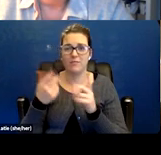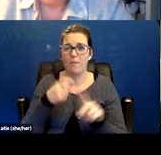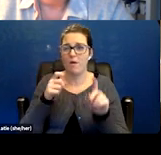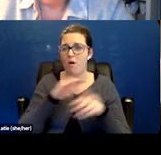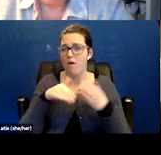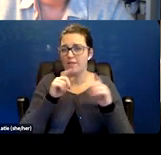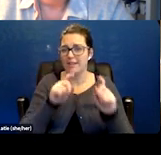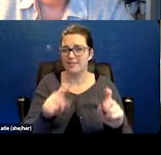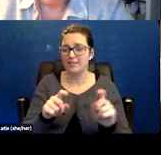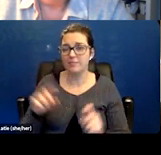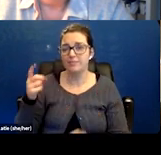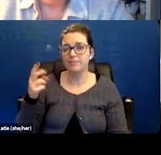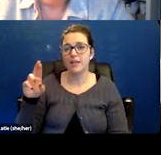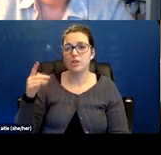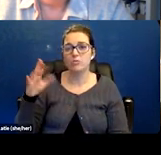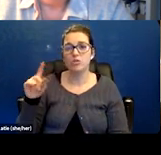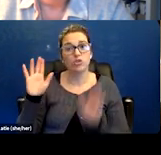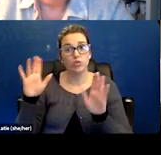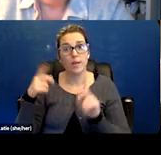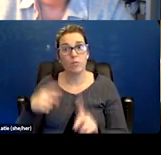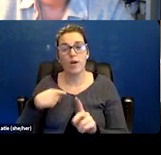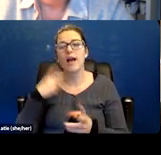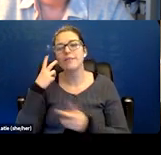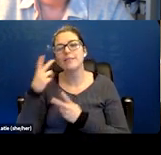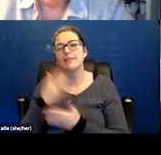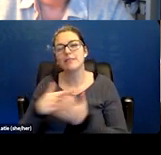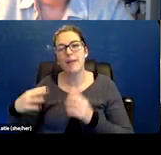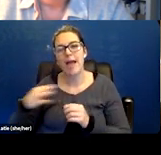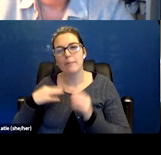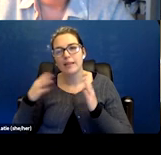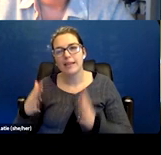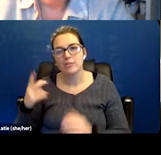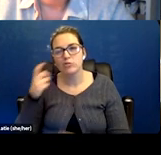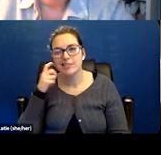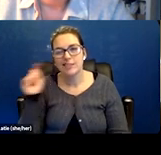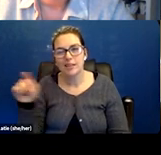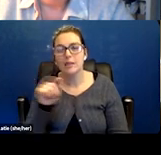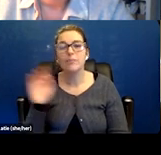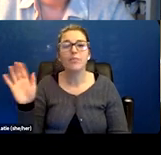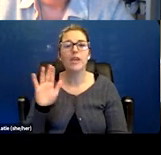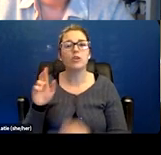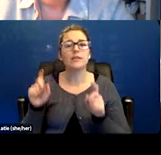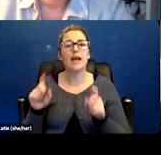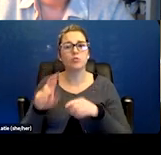In fact, I have seen a couple of claimants recently where they had normal tests and their saturations,